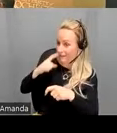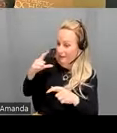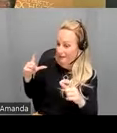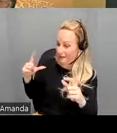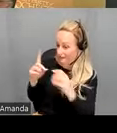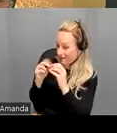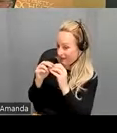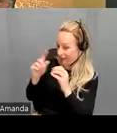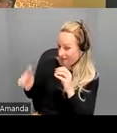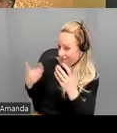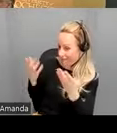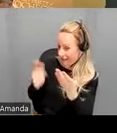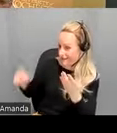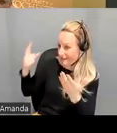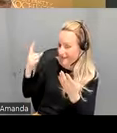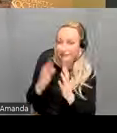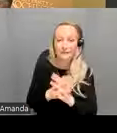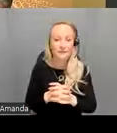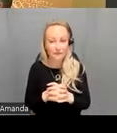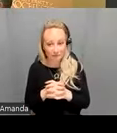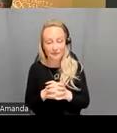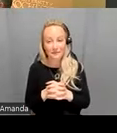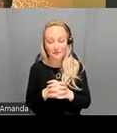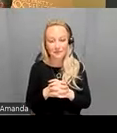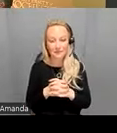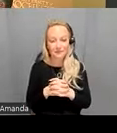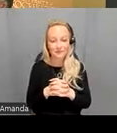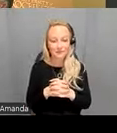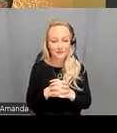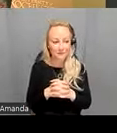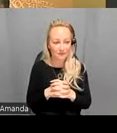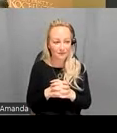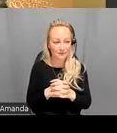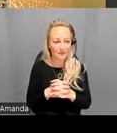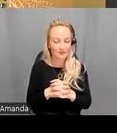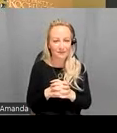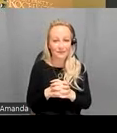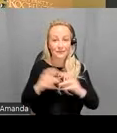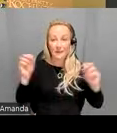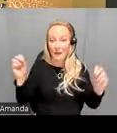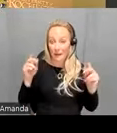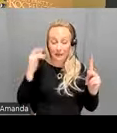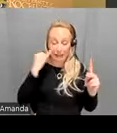anybody okay well if not now then we'll have more